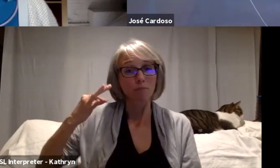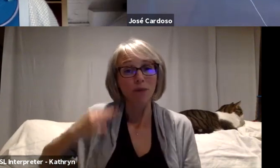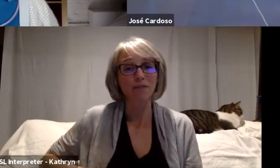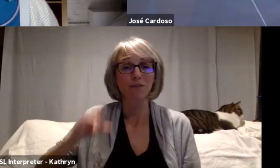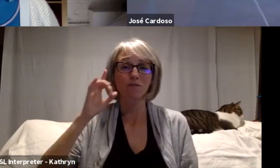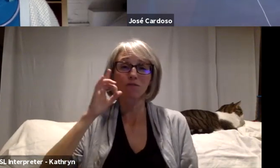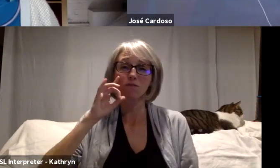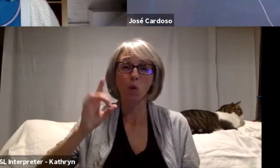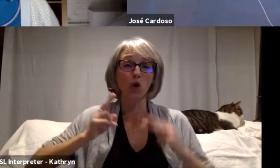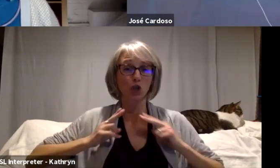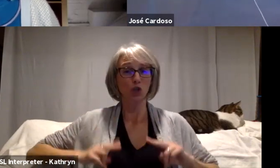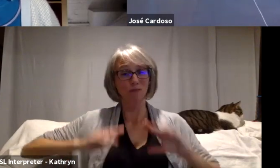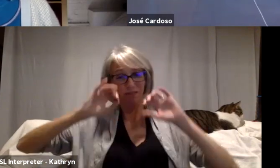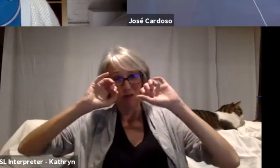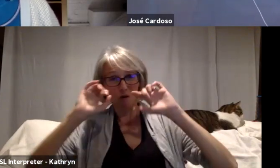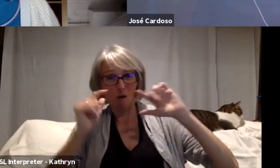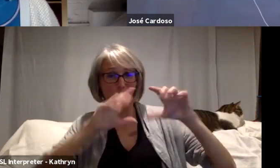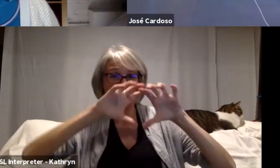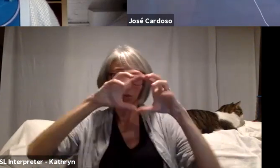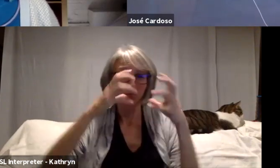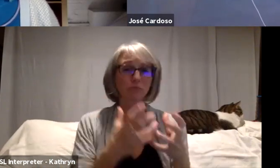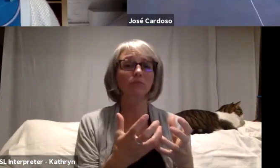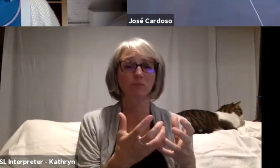From the ambition of a small group that at the end will be